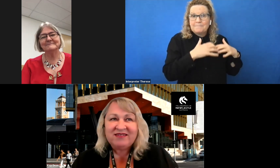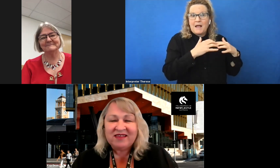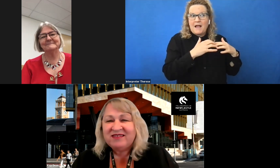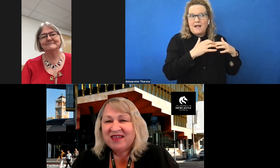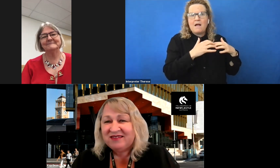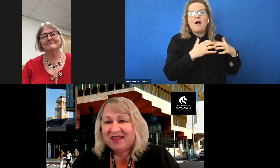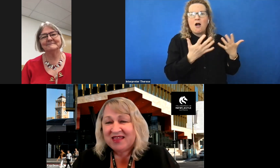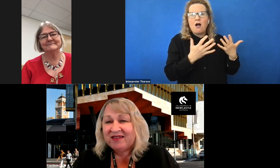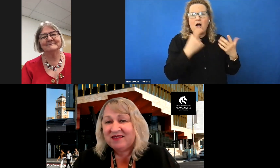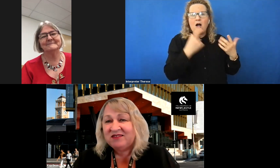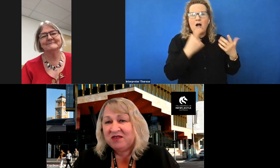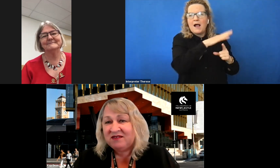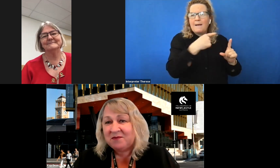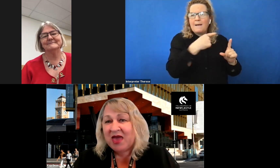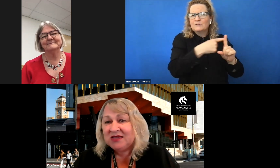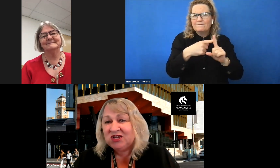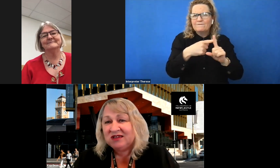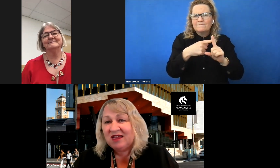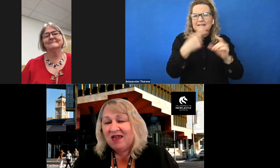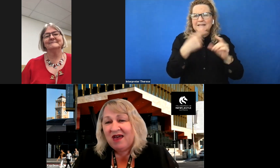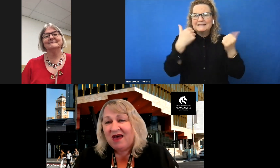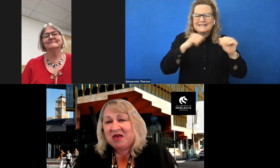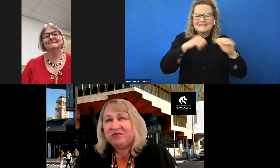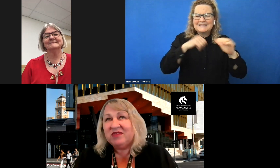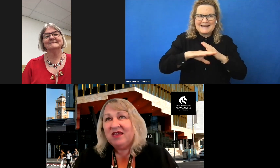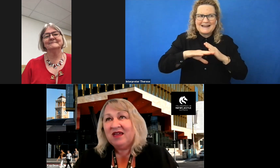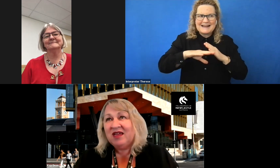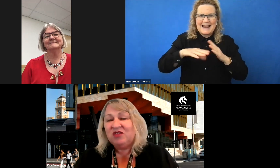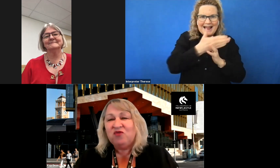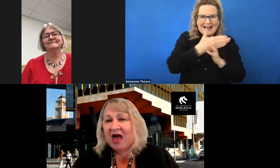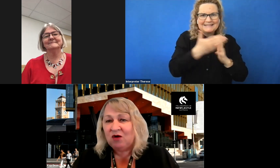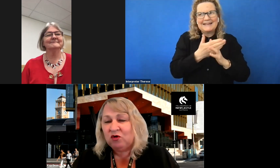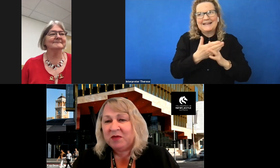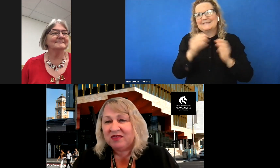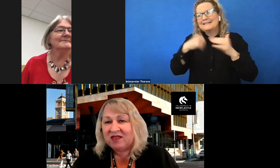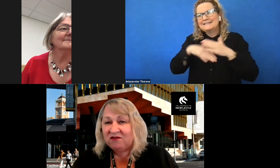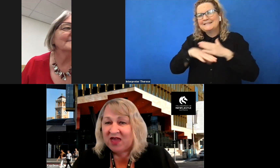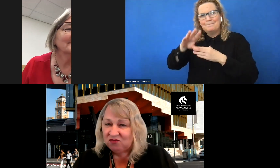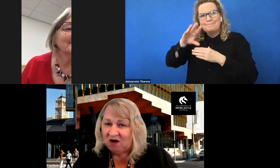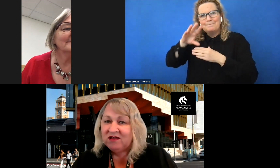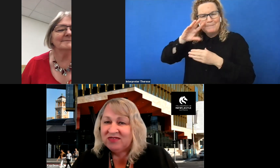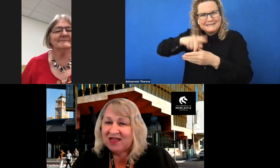Success in access participation is really heart warming that I've had a role in that,